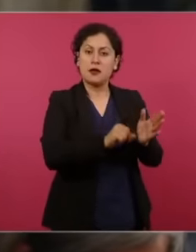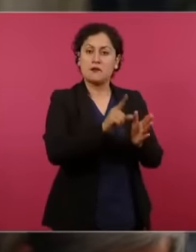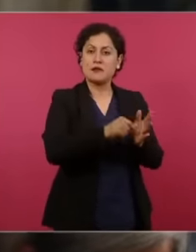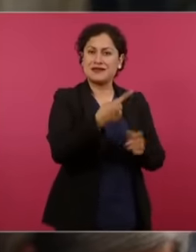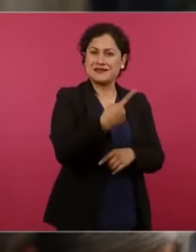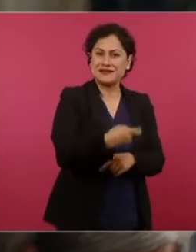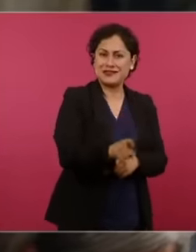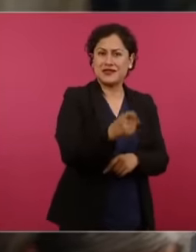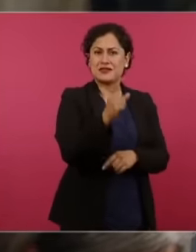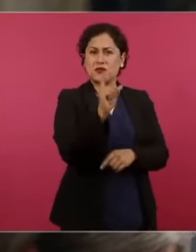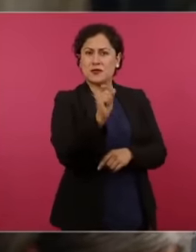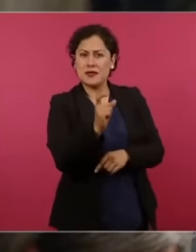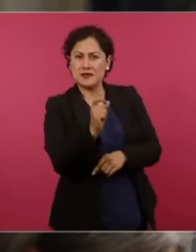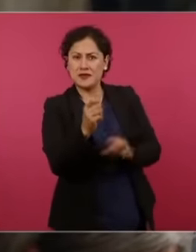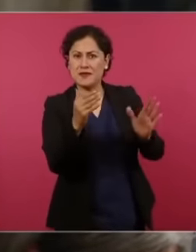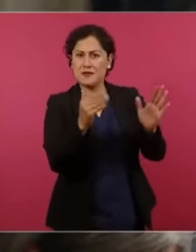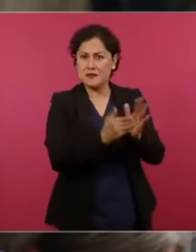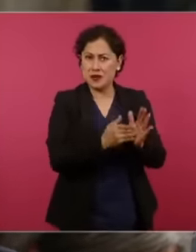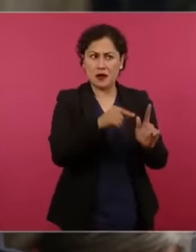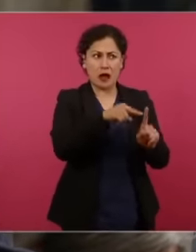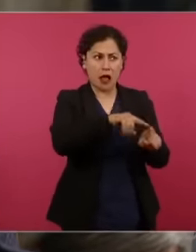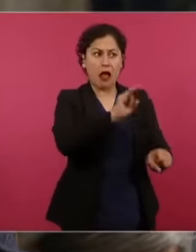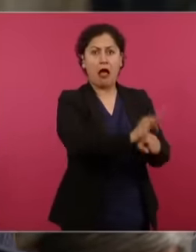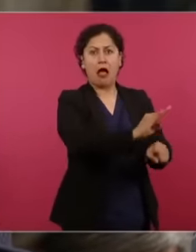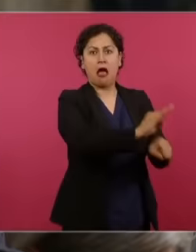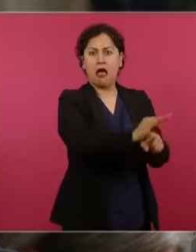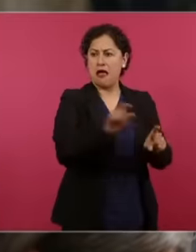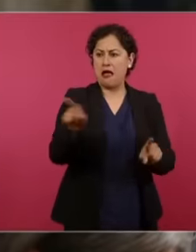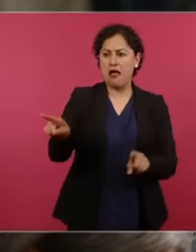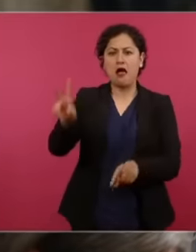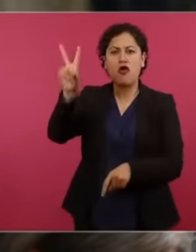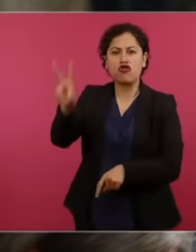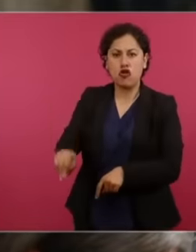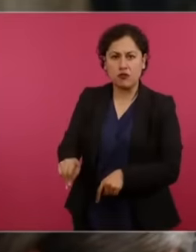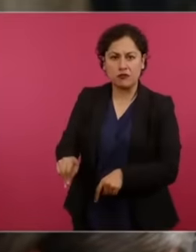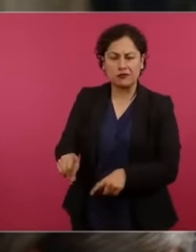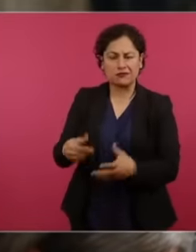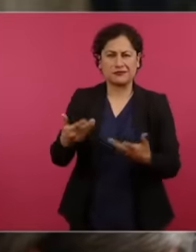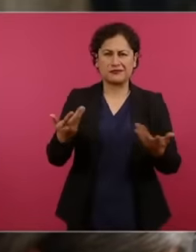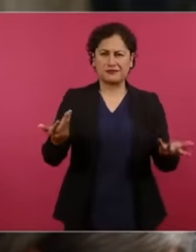the reading there president I know that you have raised this but right now it seems to me that it is